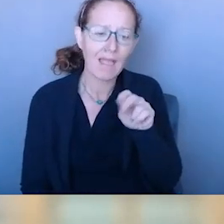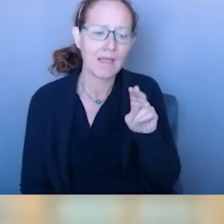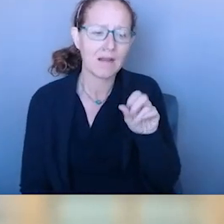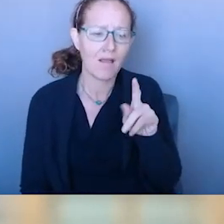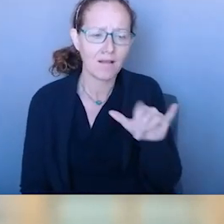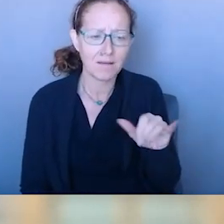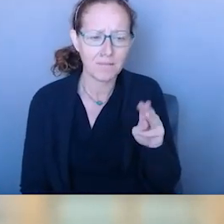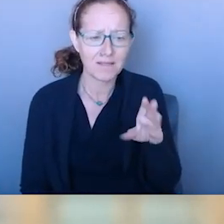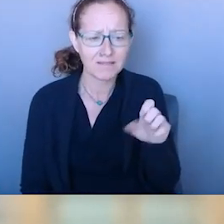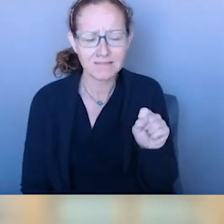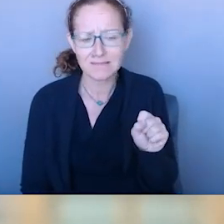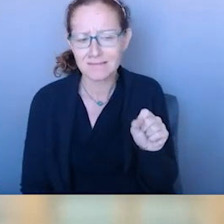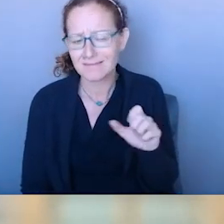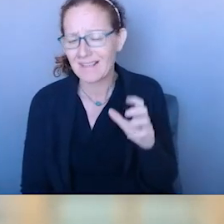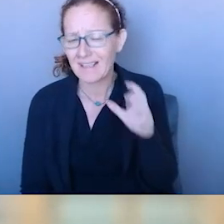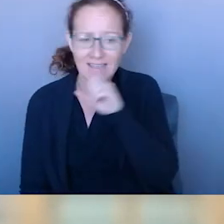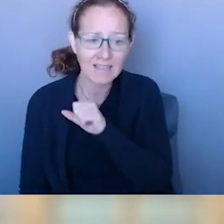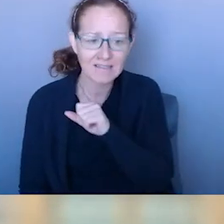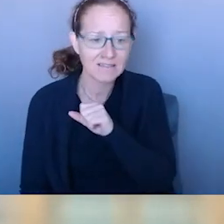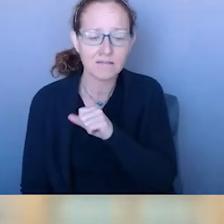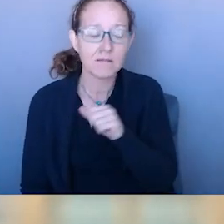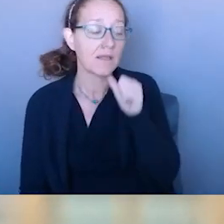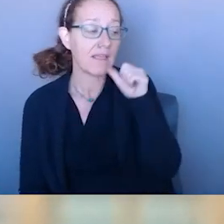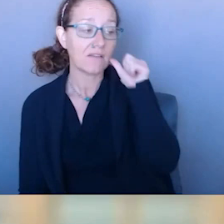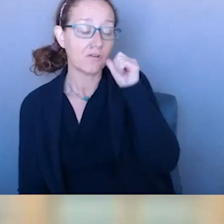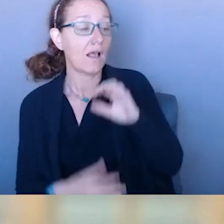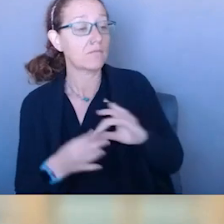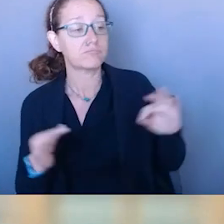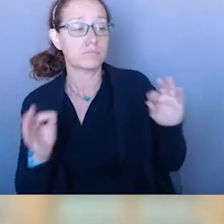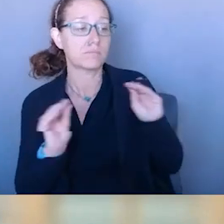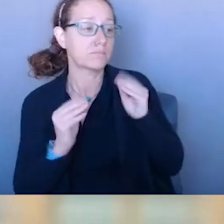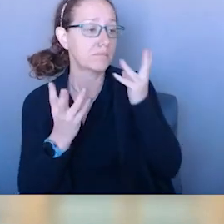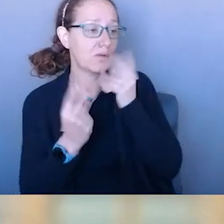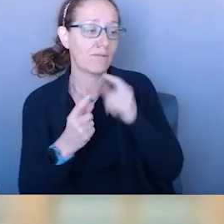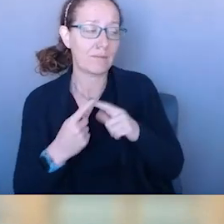BUTCHERED WHAT I SAID YESTERDAY. >>: I APPRECIATE YOU HOPPING ON.